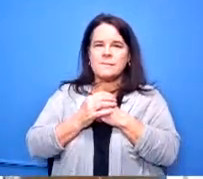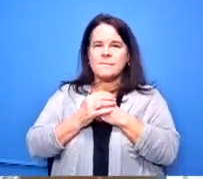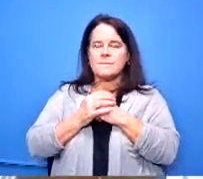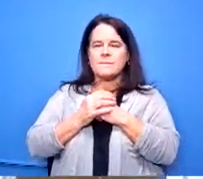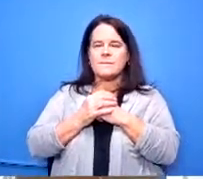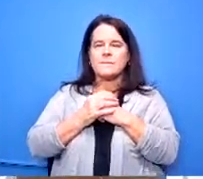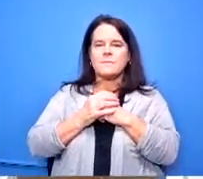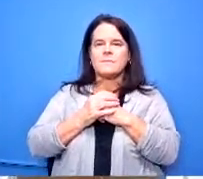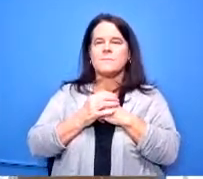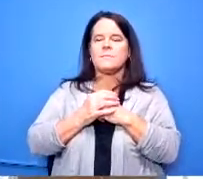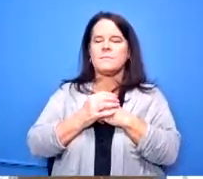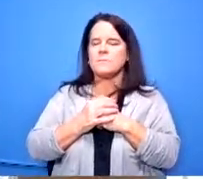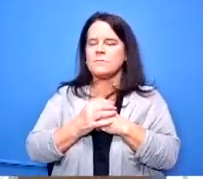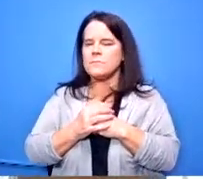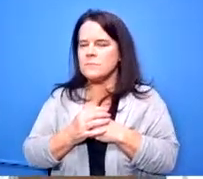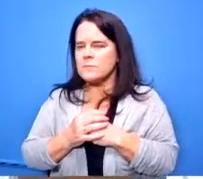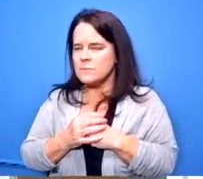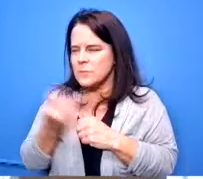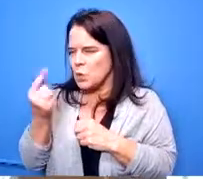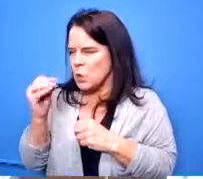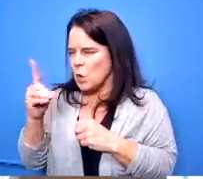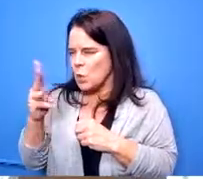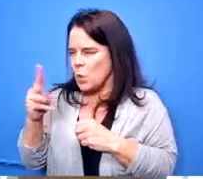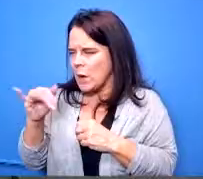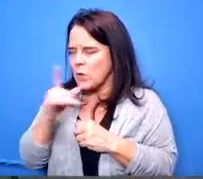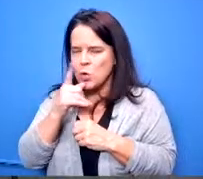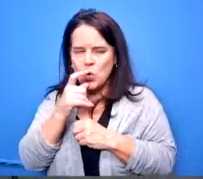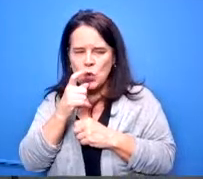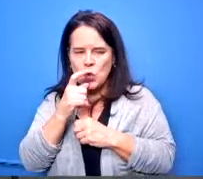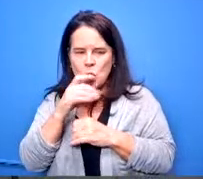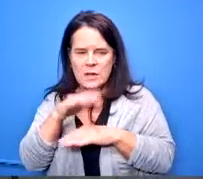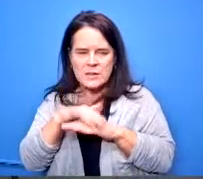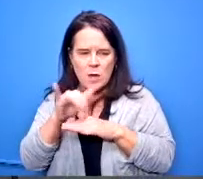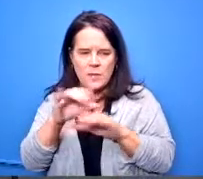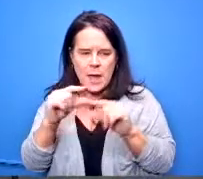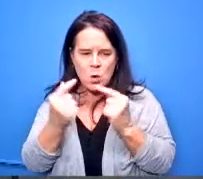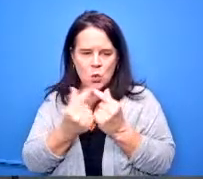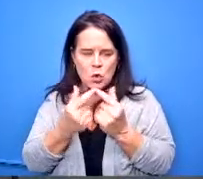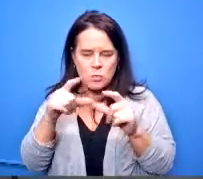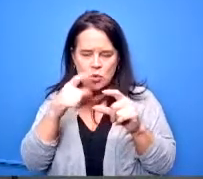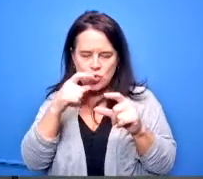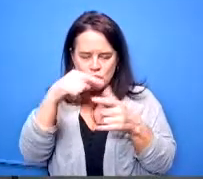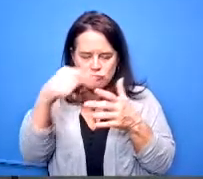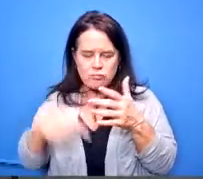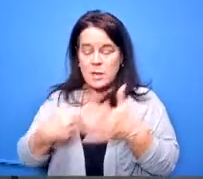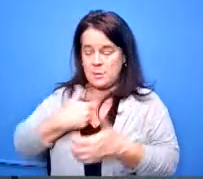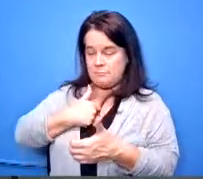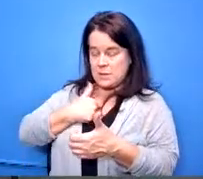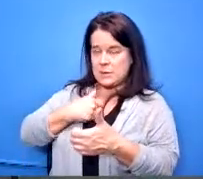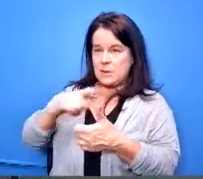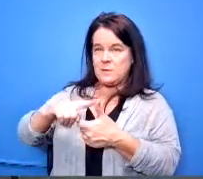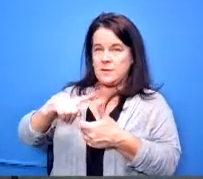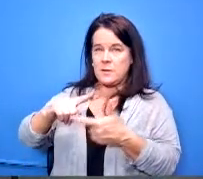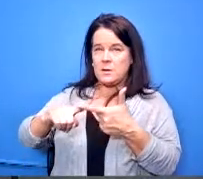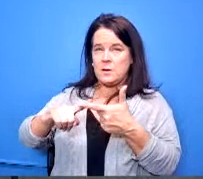who's on the welcome stadium committee yeah i've never heard of that here's myself miss lee garnier